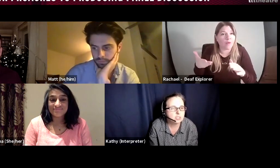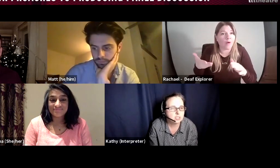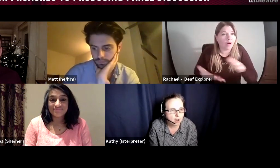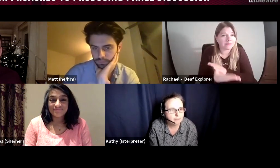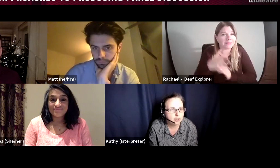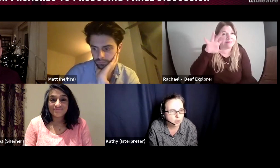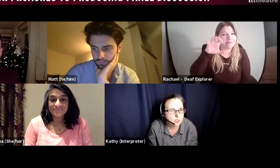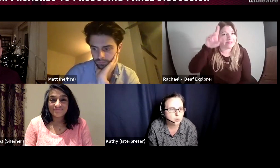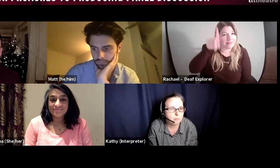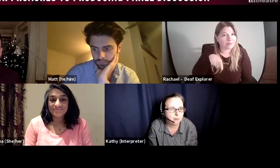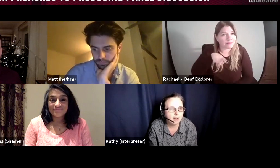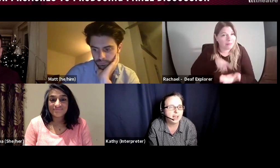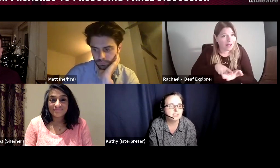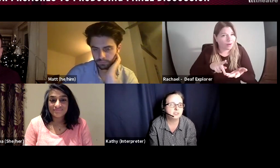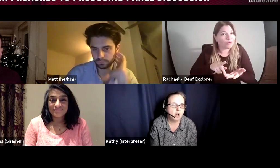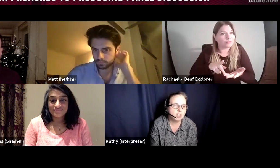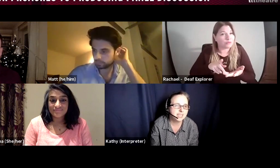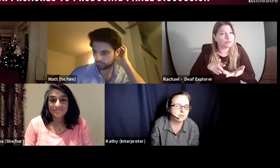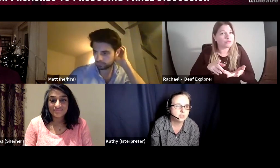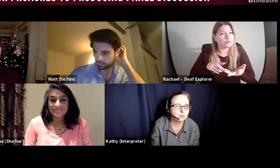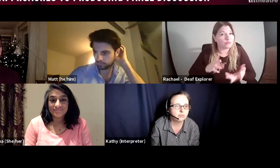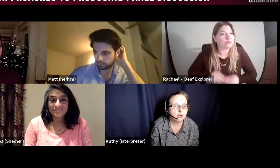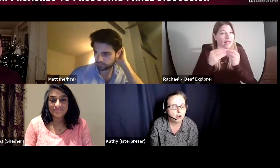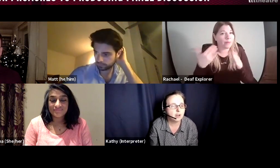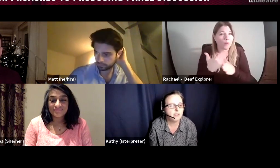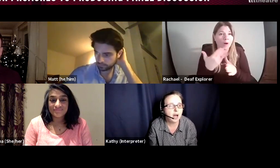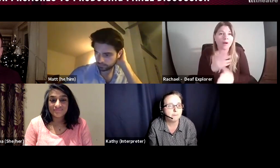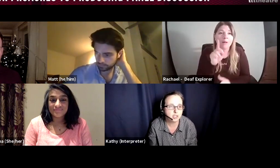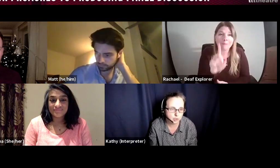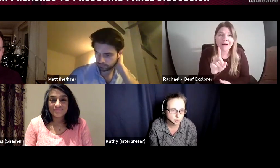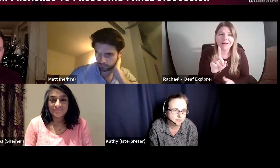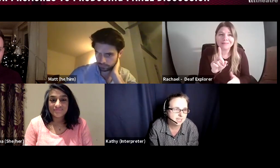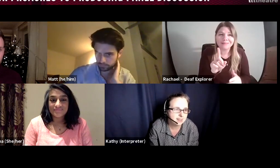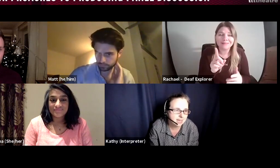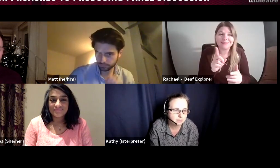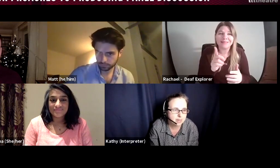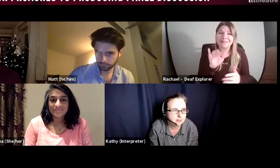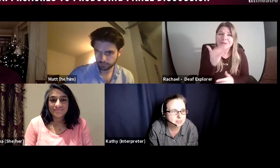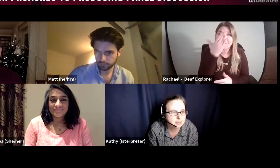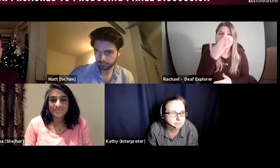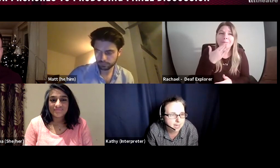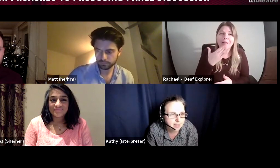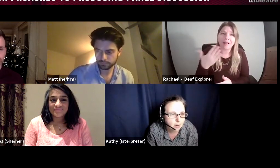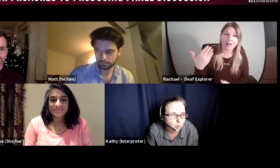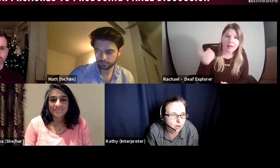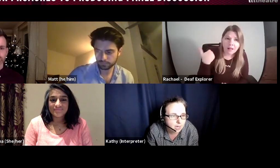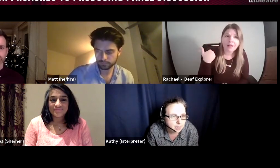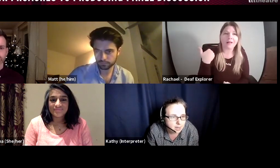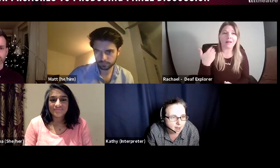time for you to apply to the Arts Council for a grant of up to £15,000 to make that work. I think